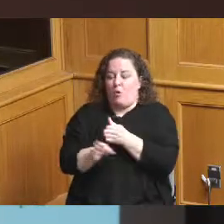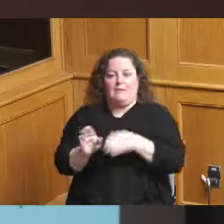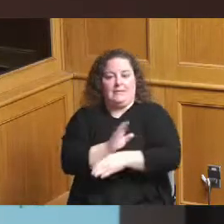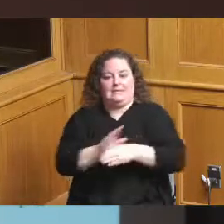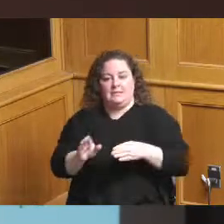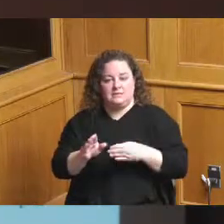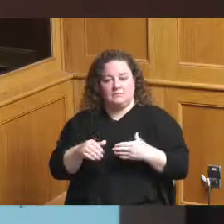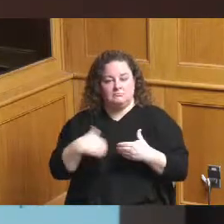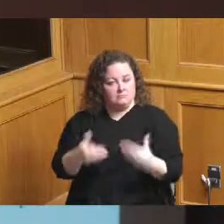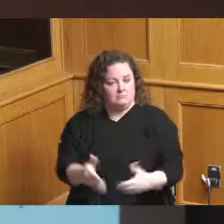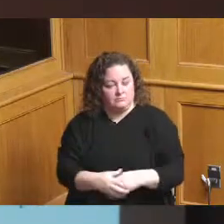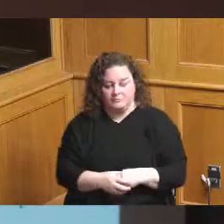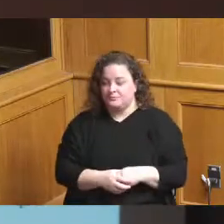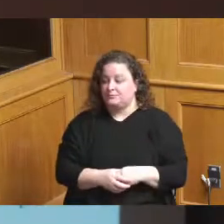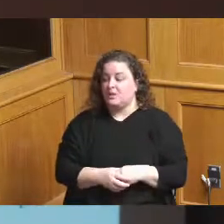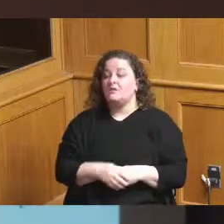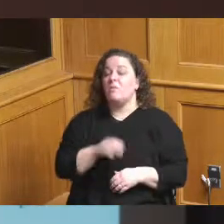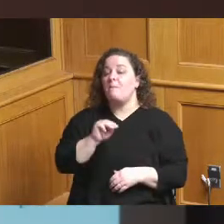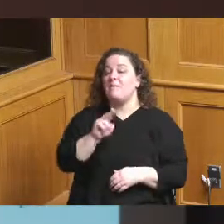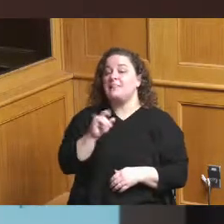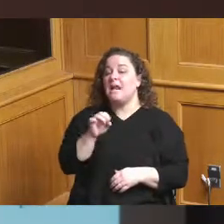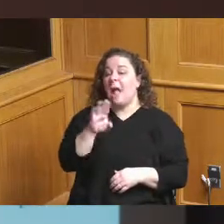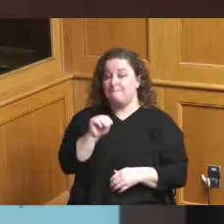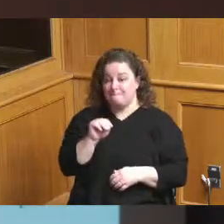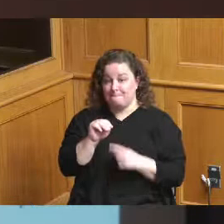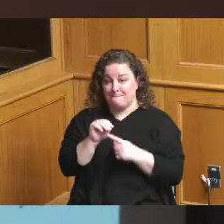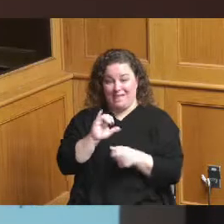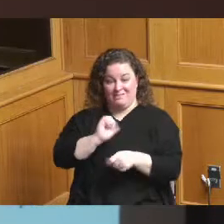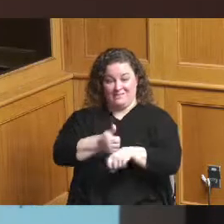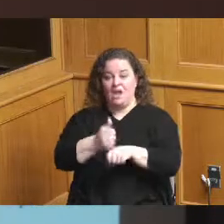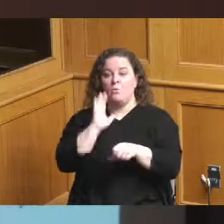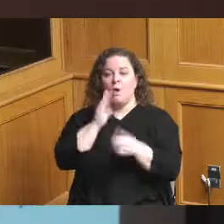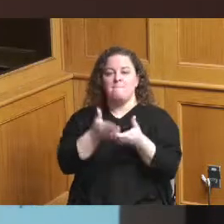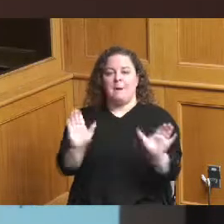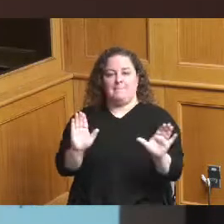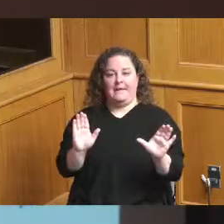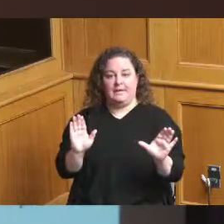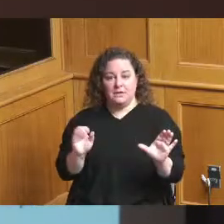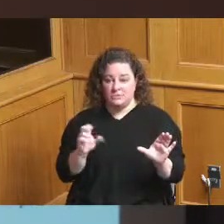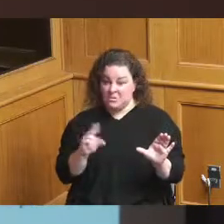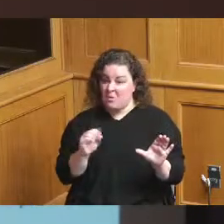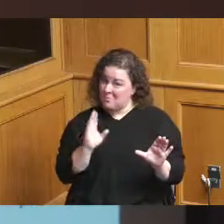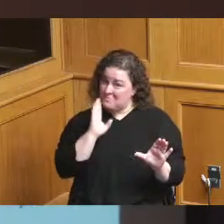millennium site where it'll be a public site so likely we'll have some kind of programming we